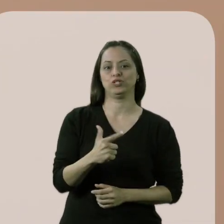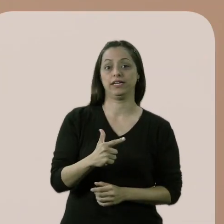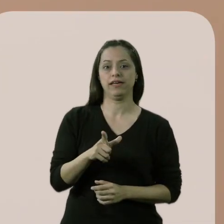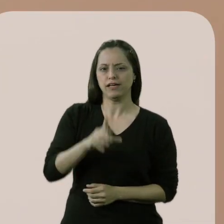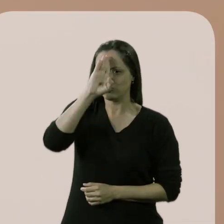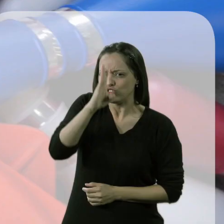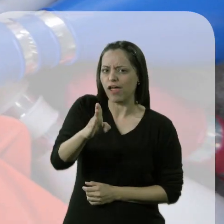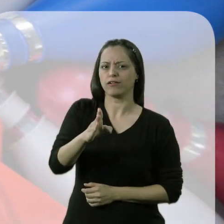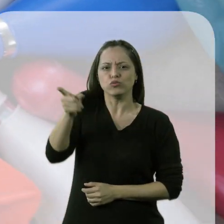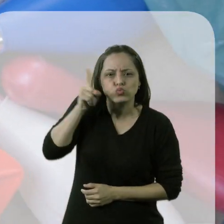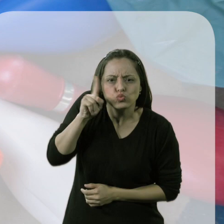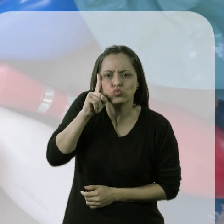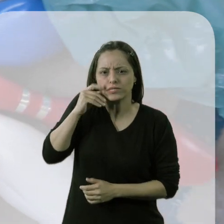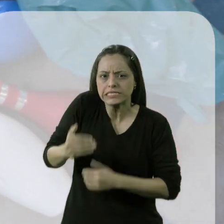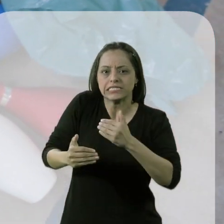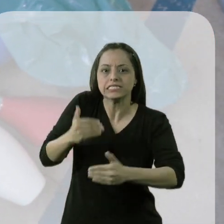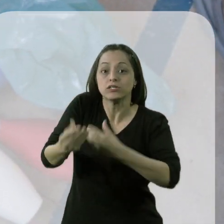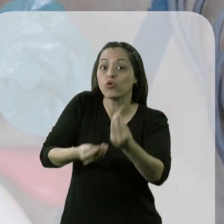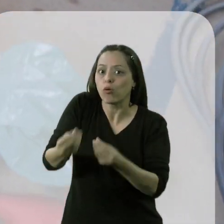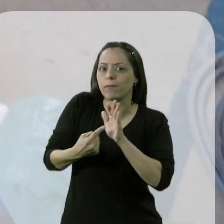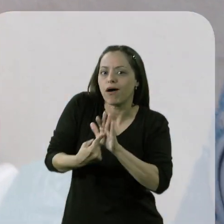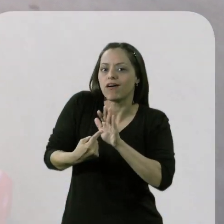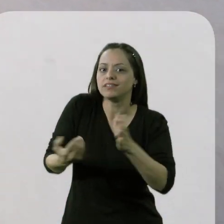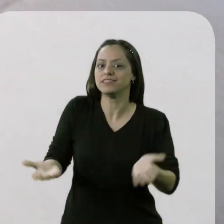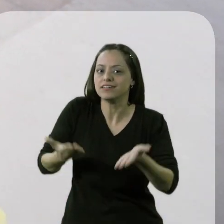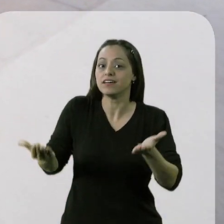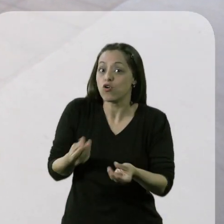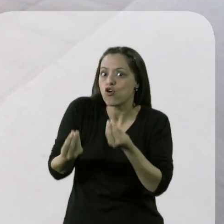We went right at work, at the routine work, , to understand what we would do with that student,